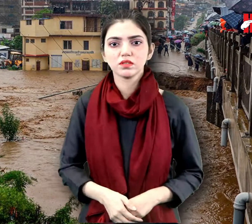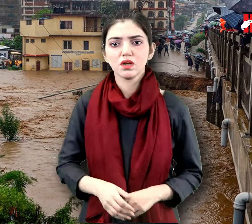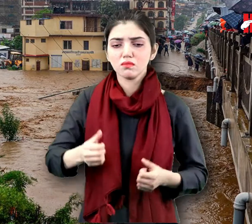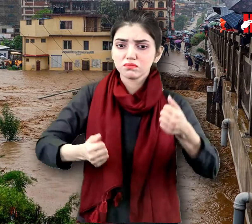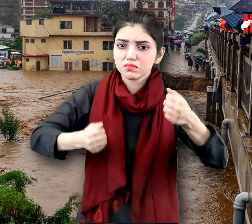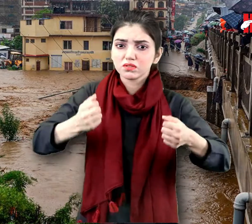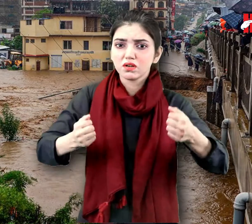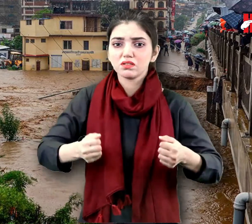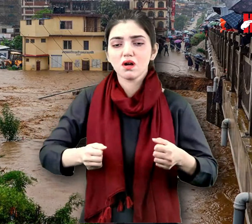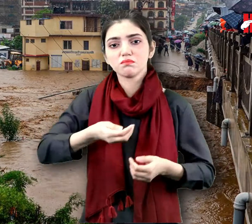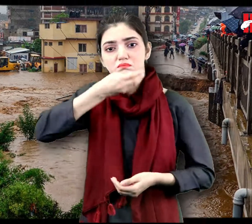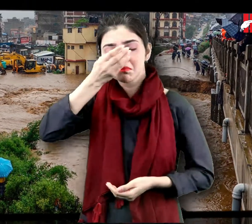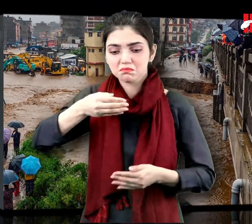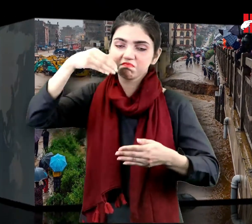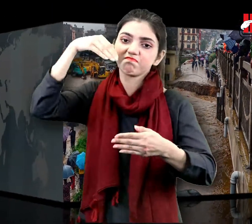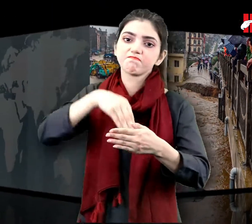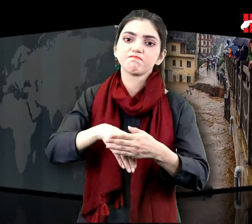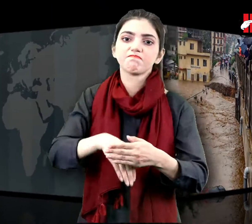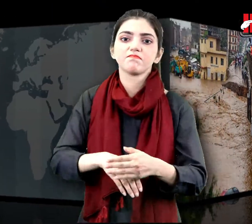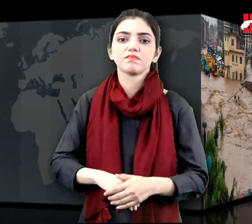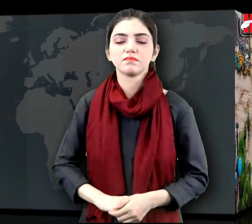The vehicles sank into the water.